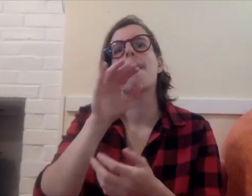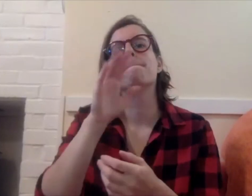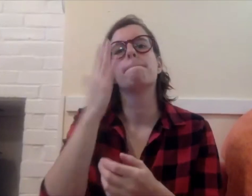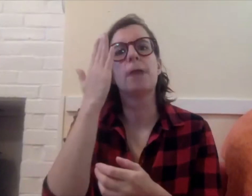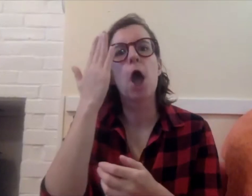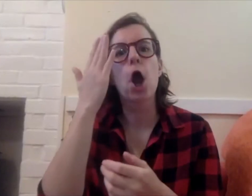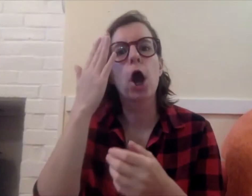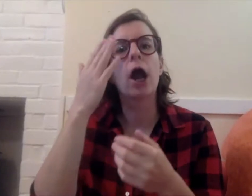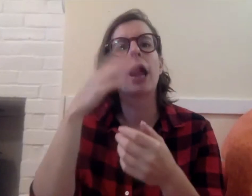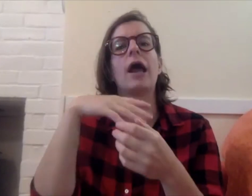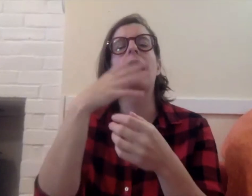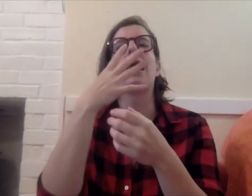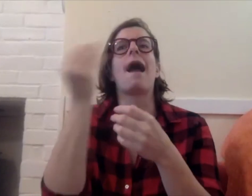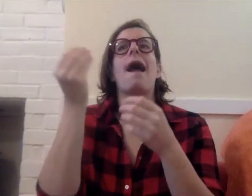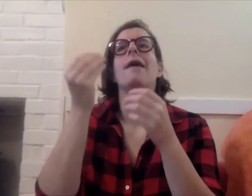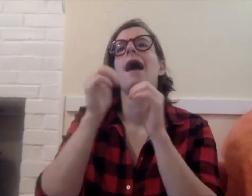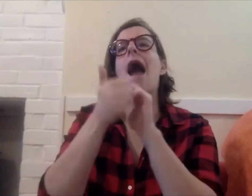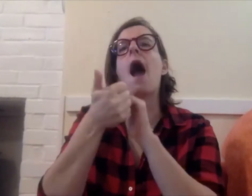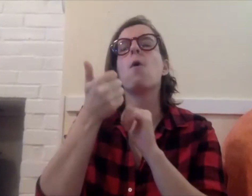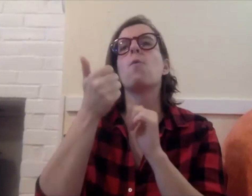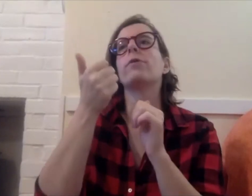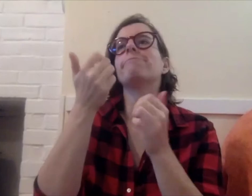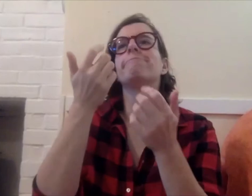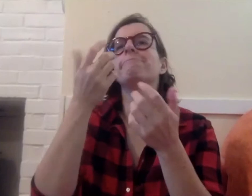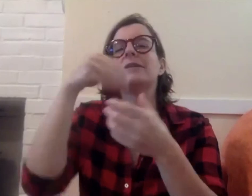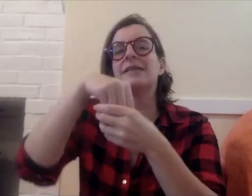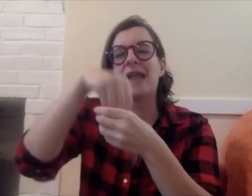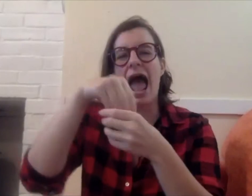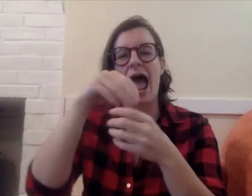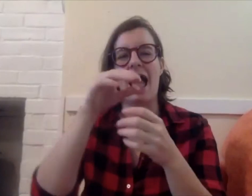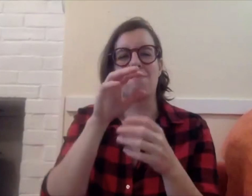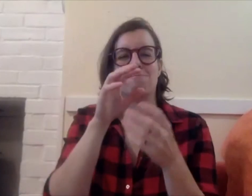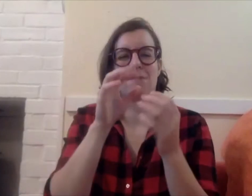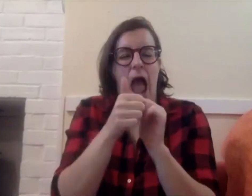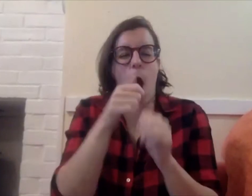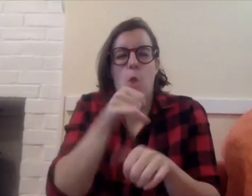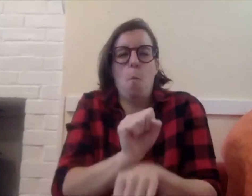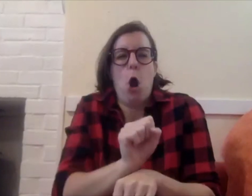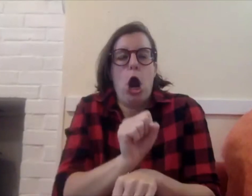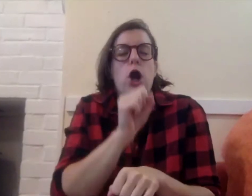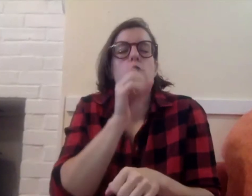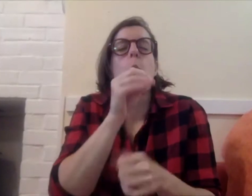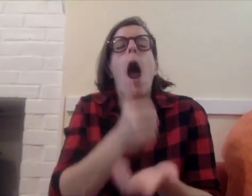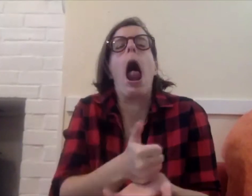of understanding concepts like mirrors and having a solid understanding